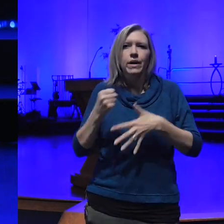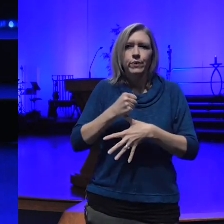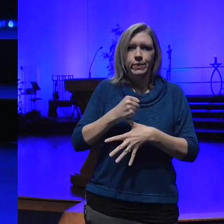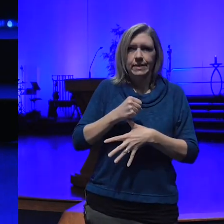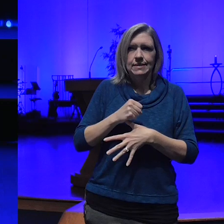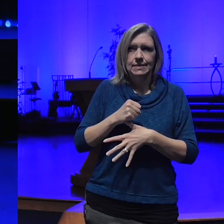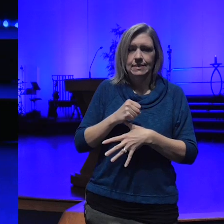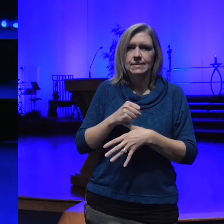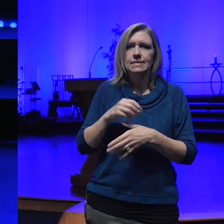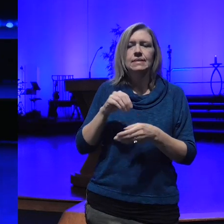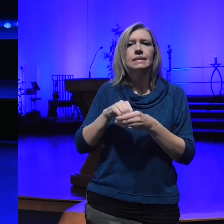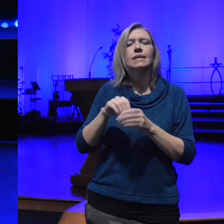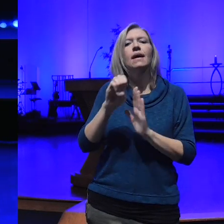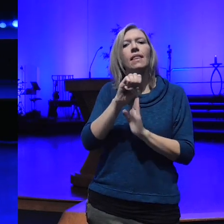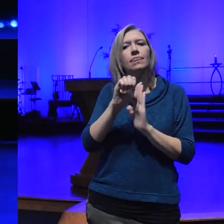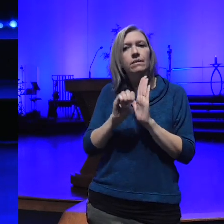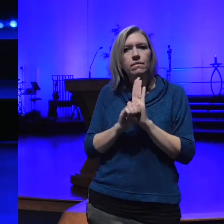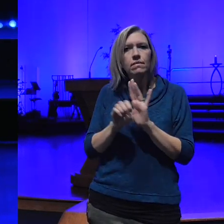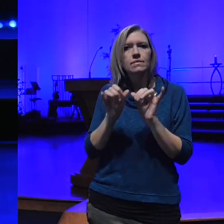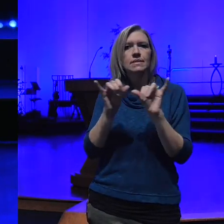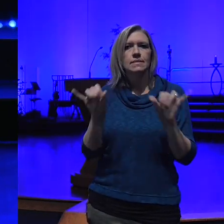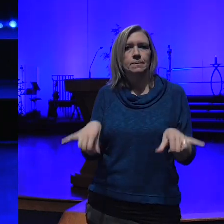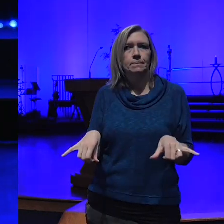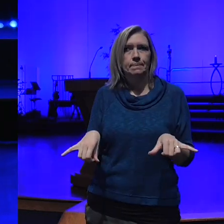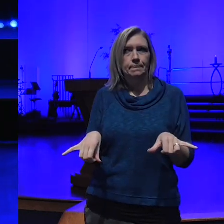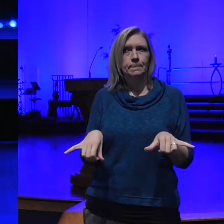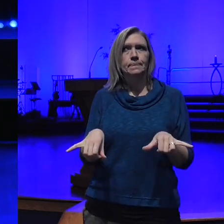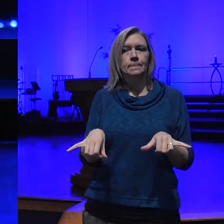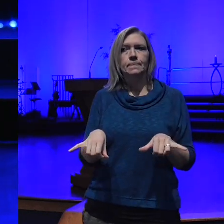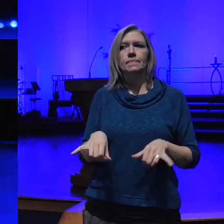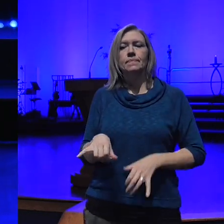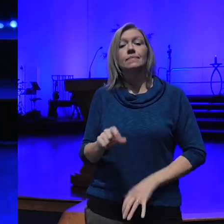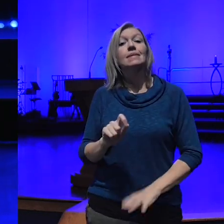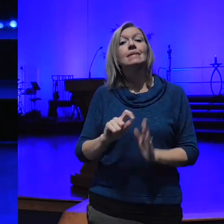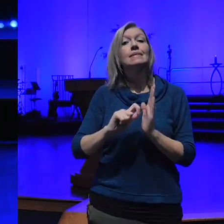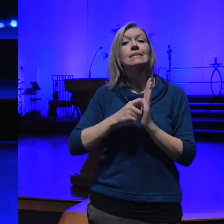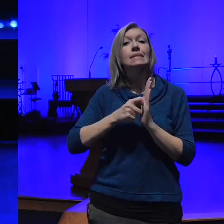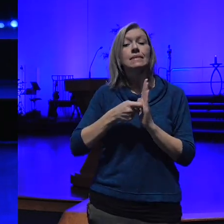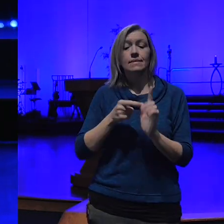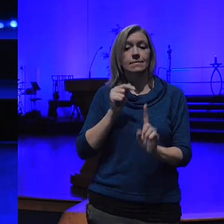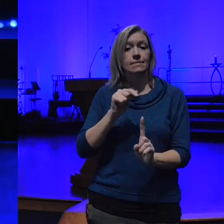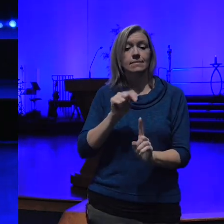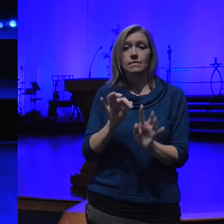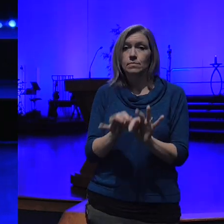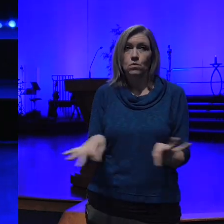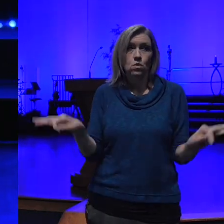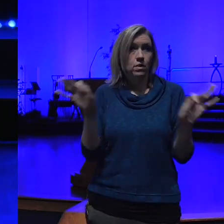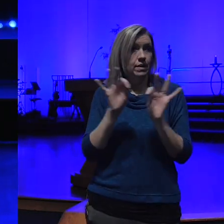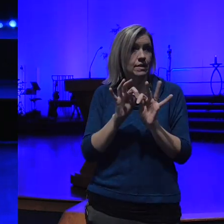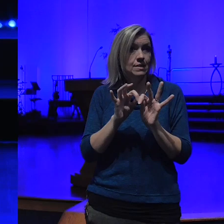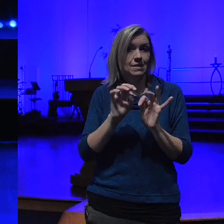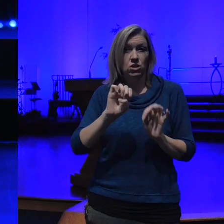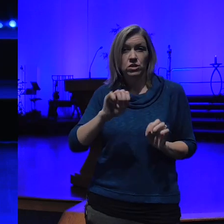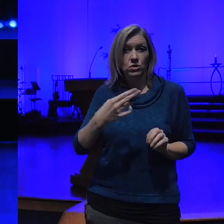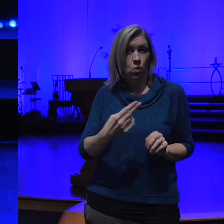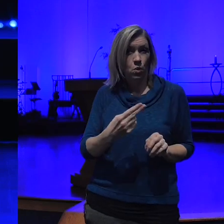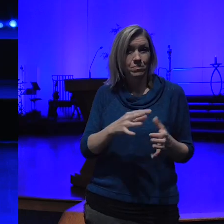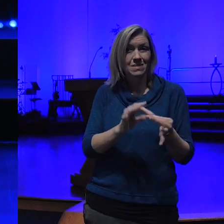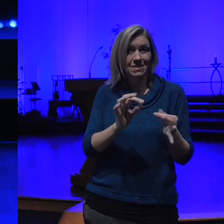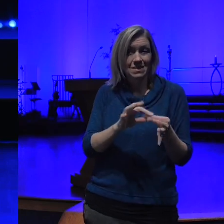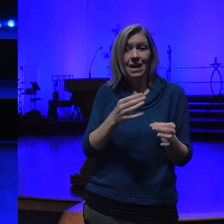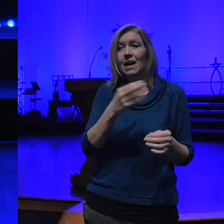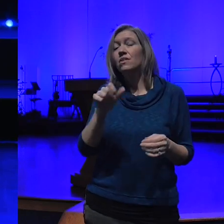ethical system and the key thing that he stands for as have spiritual leaders Jesus included as